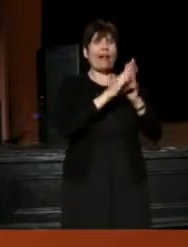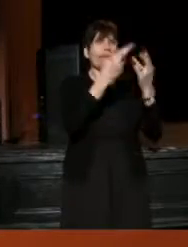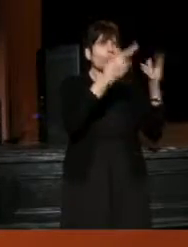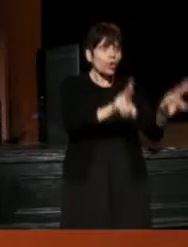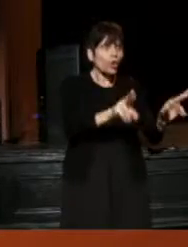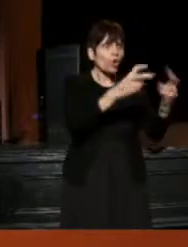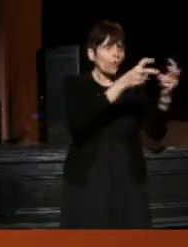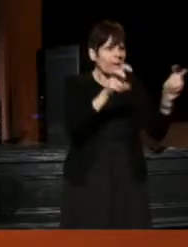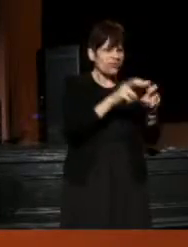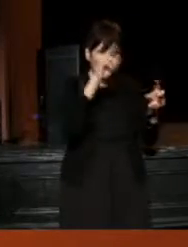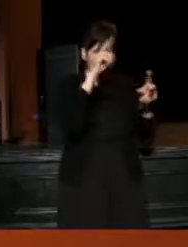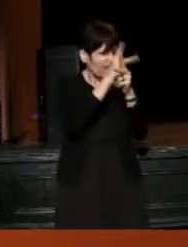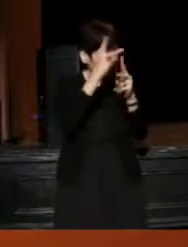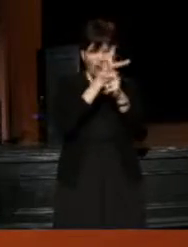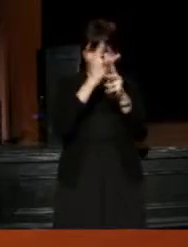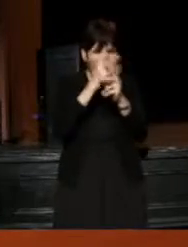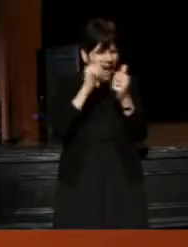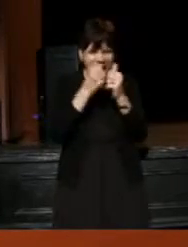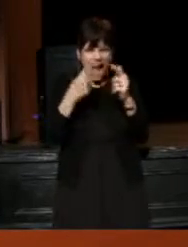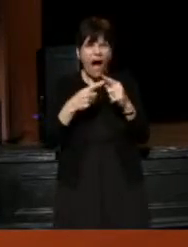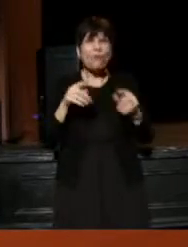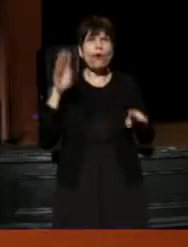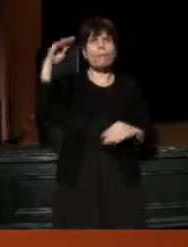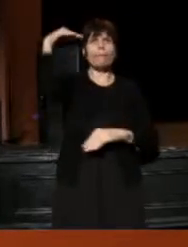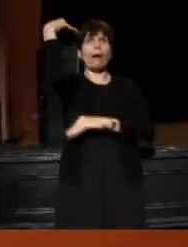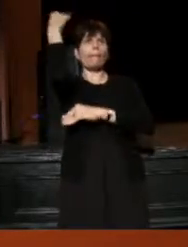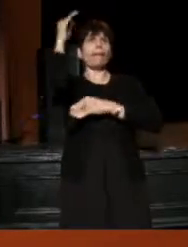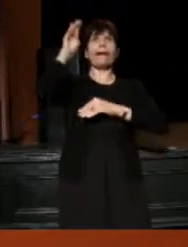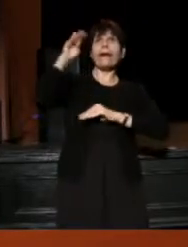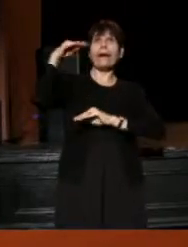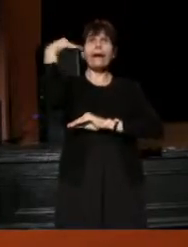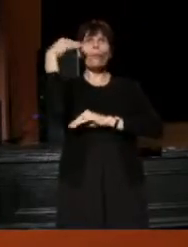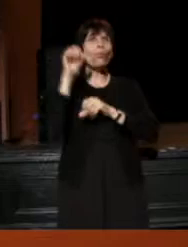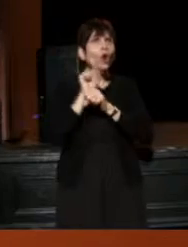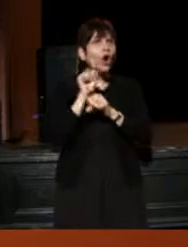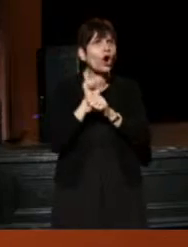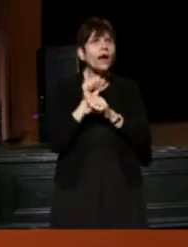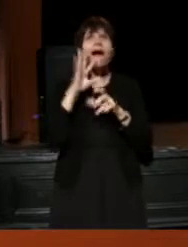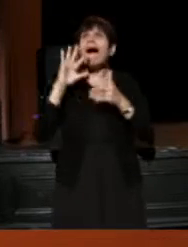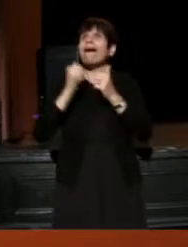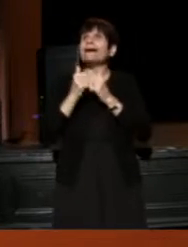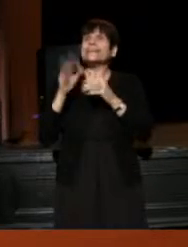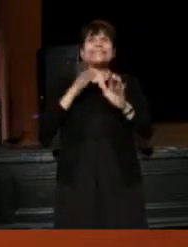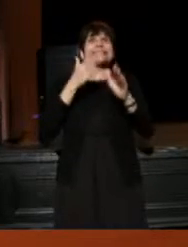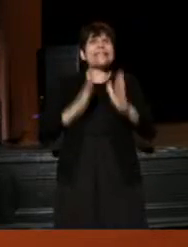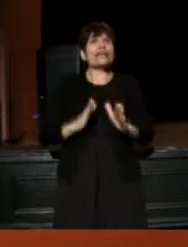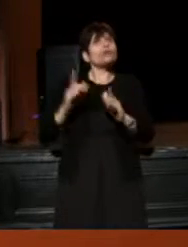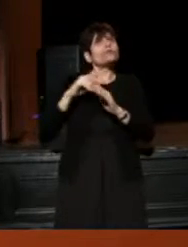where they were trying to figure out how a specific puppet worked, to getting singers for a new musical,